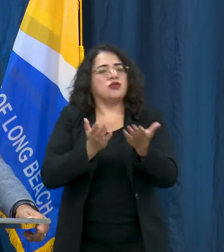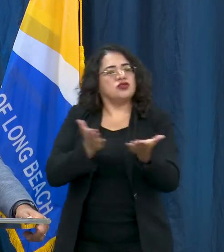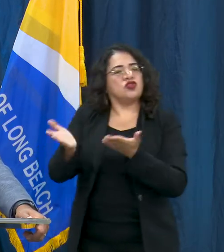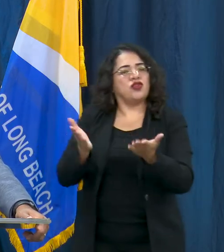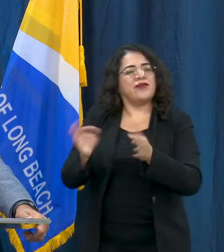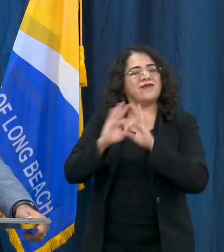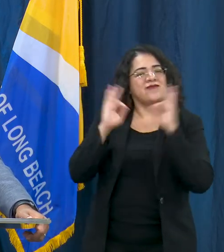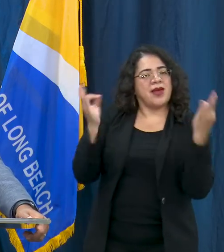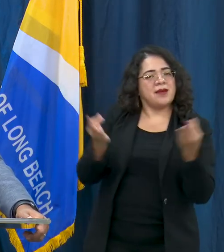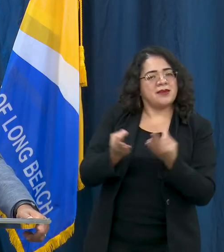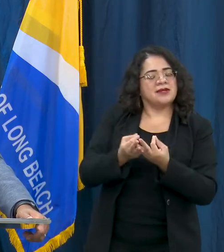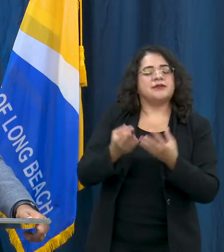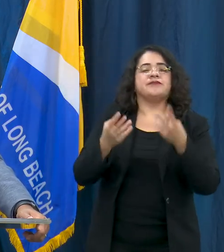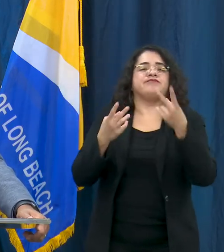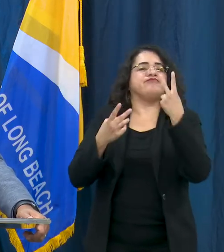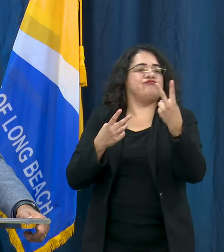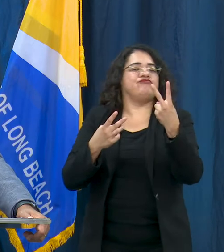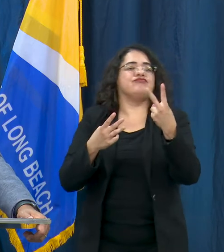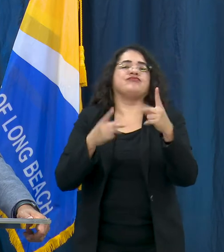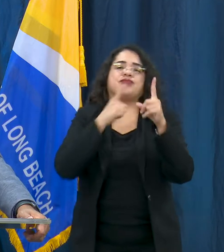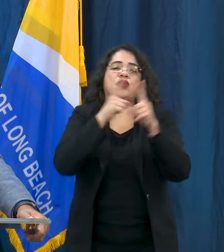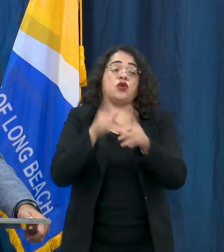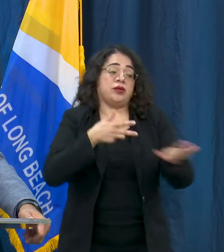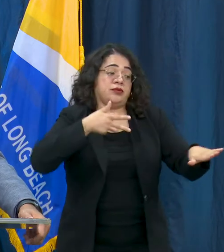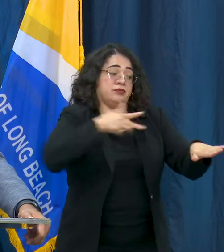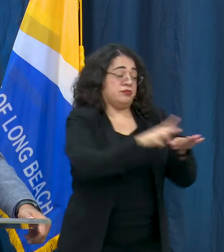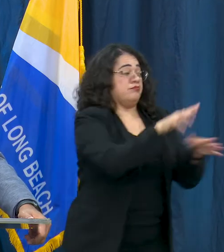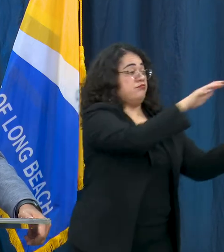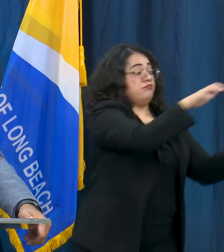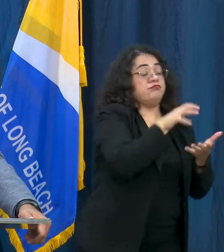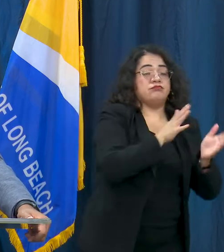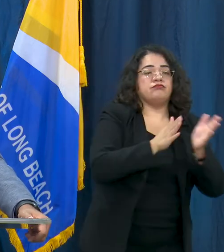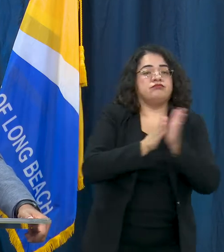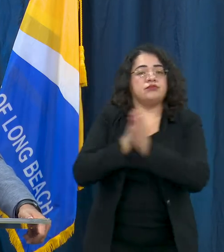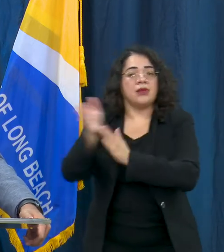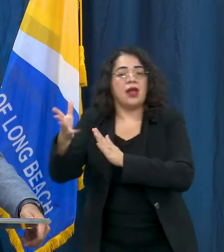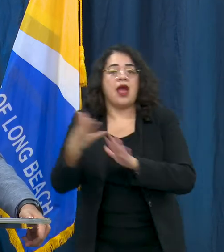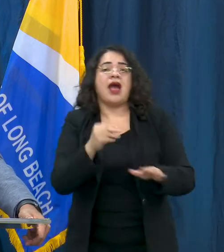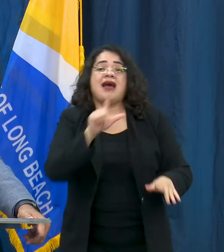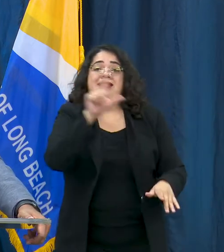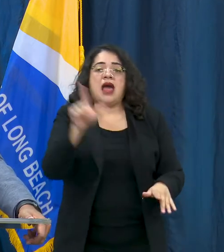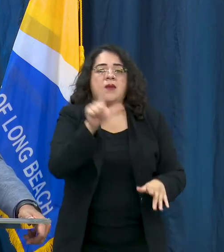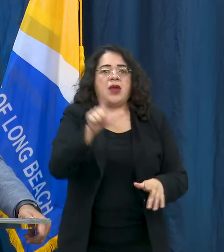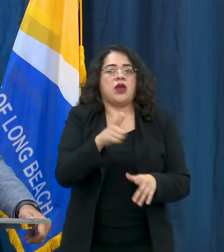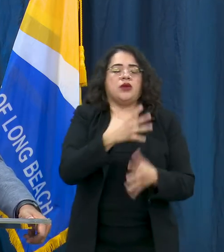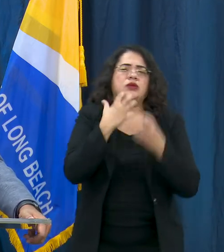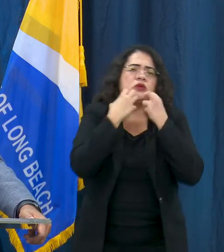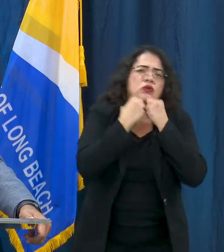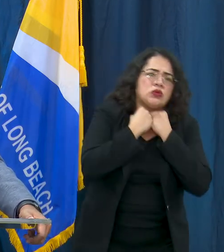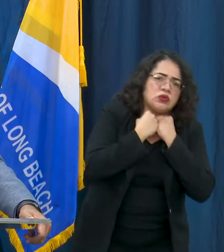get books and have curbside pick up and our librarians, we want to make sure that they're safe and our workers and our libraries as well so